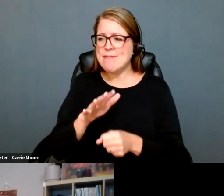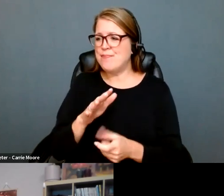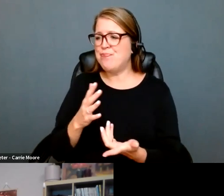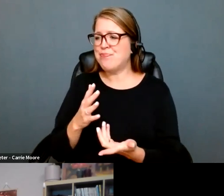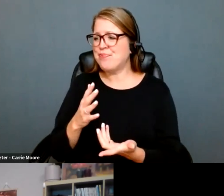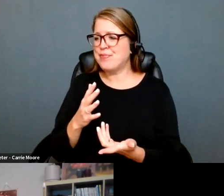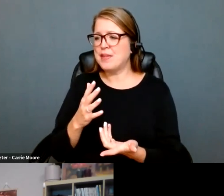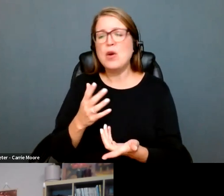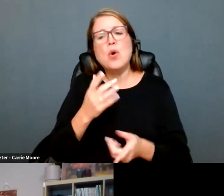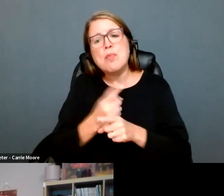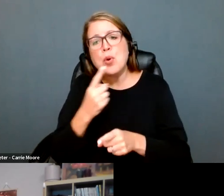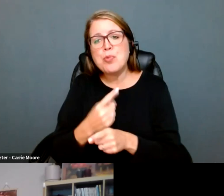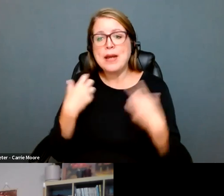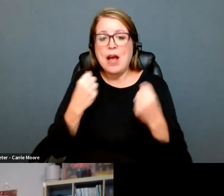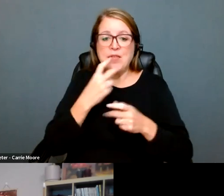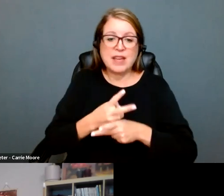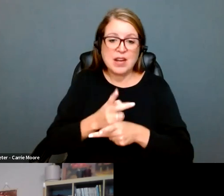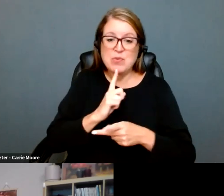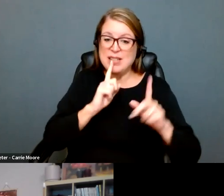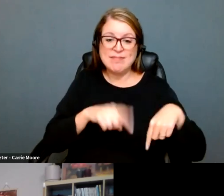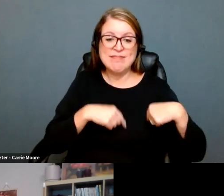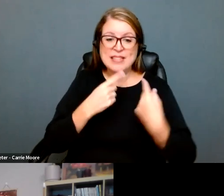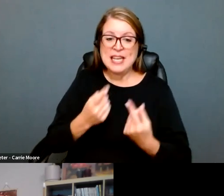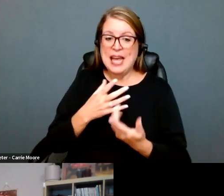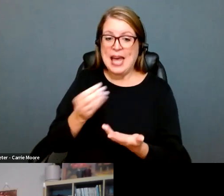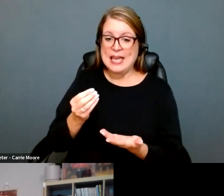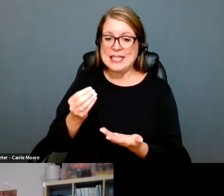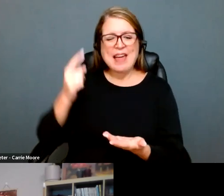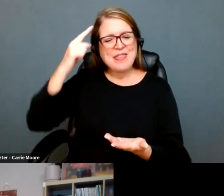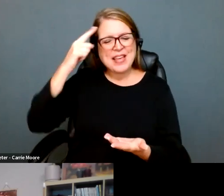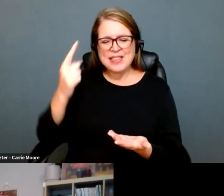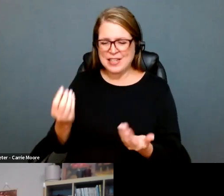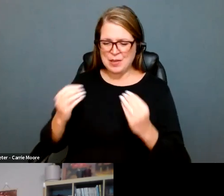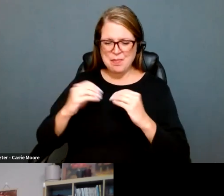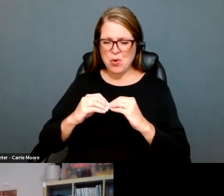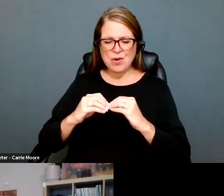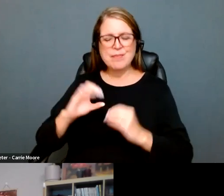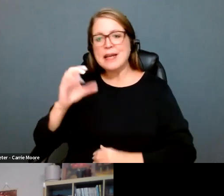think things will just get much, much worse for those folks. And you know, really we're just dealing with a